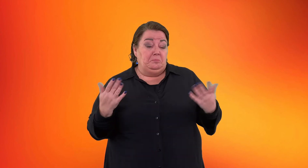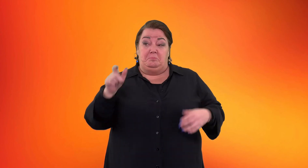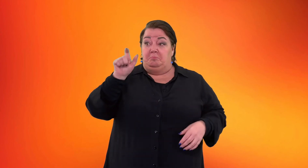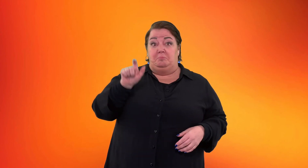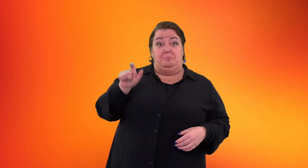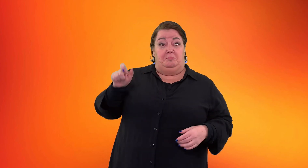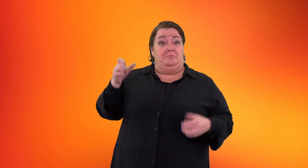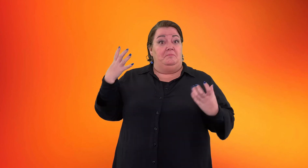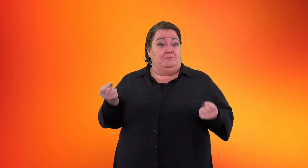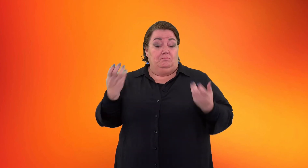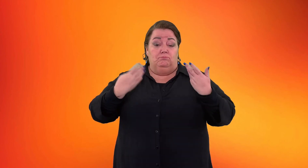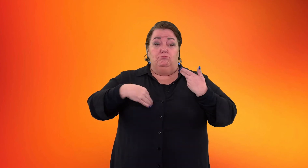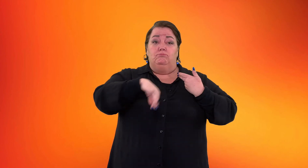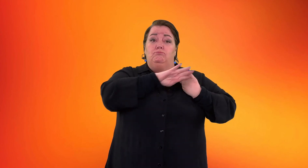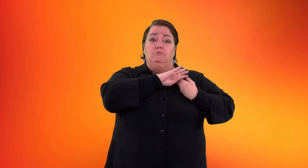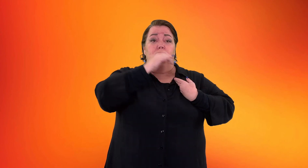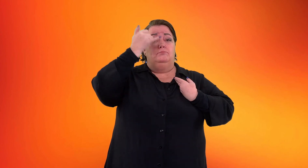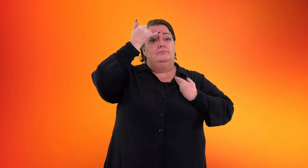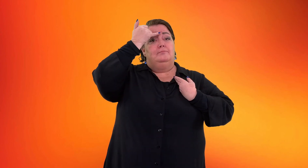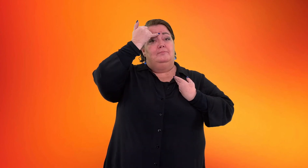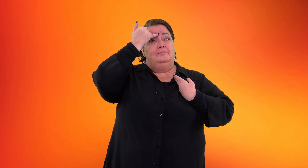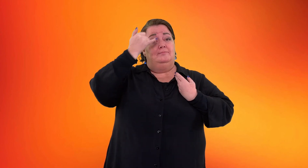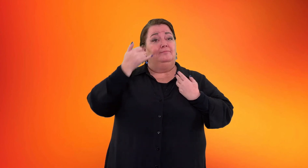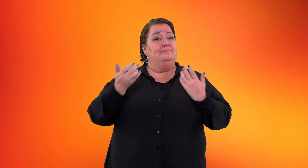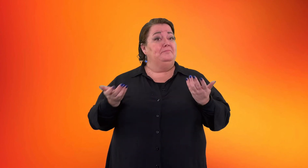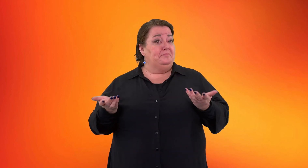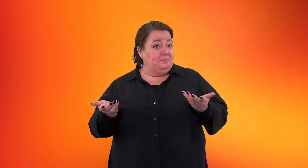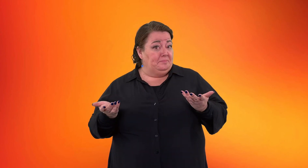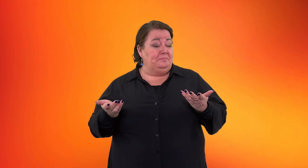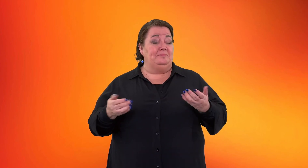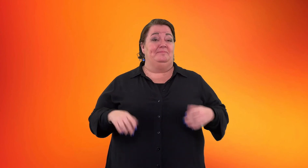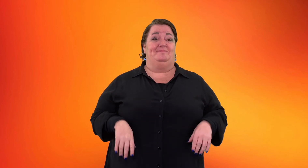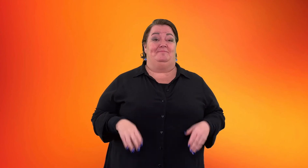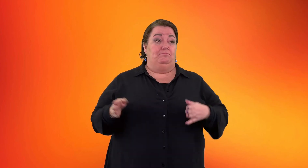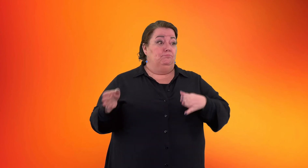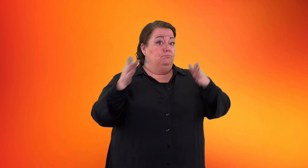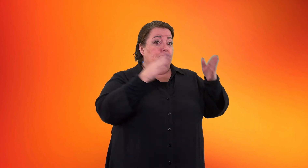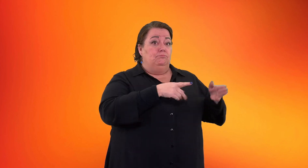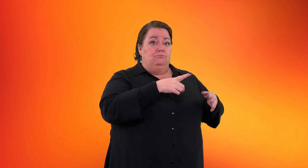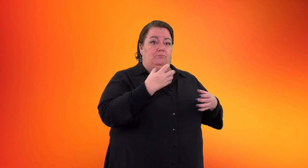as in India with their sari dress,